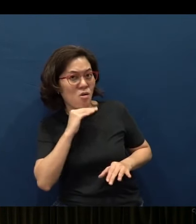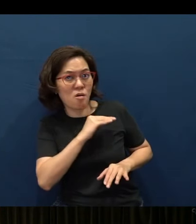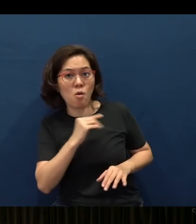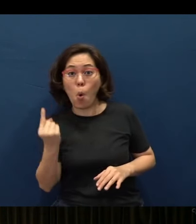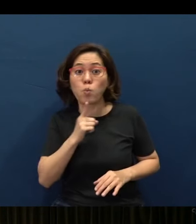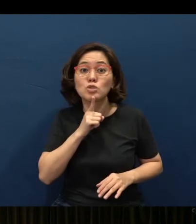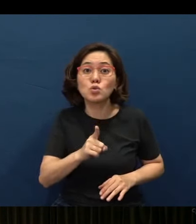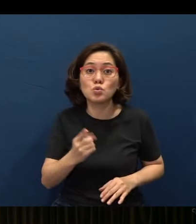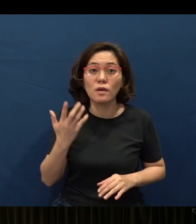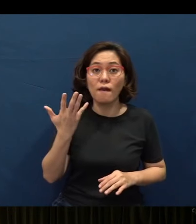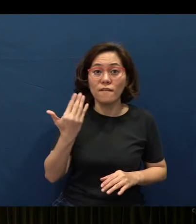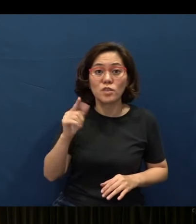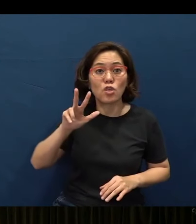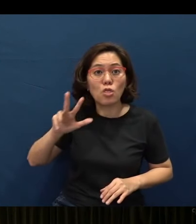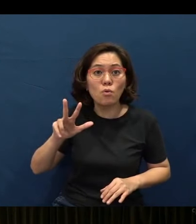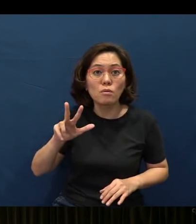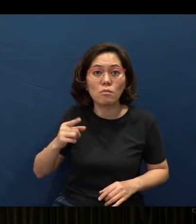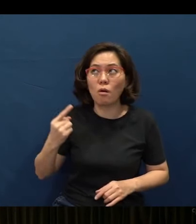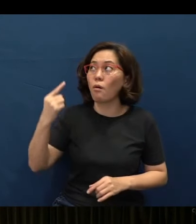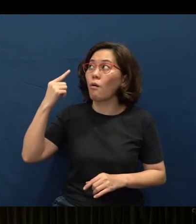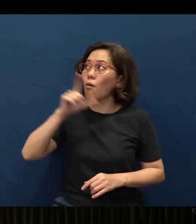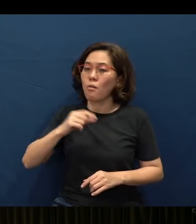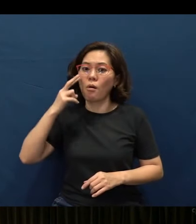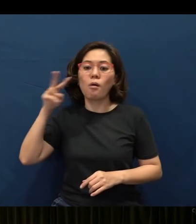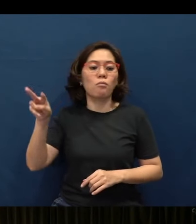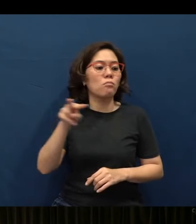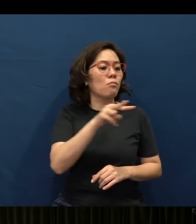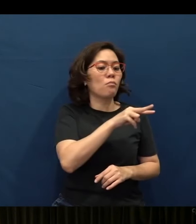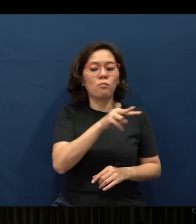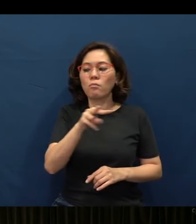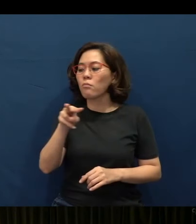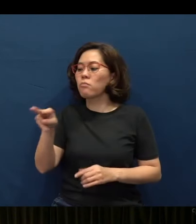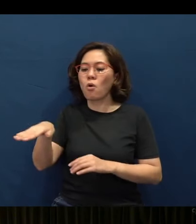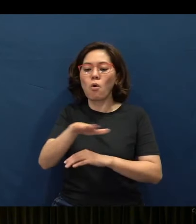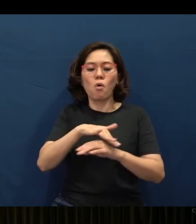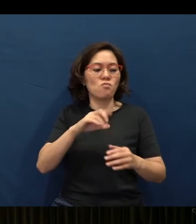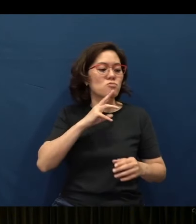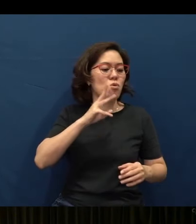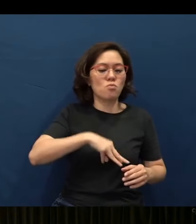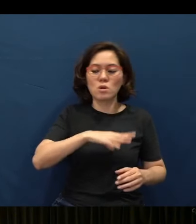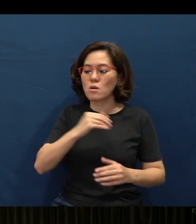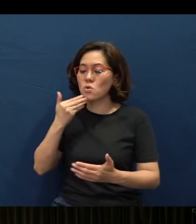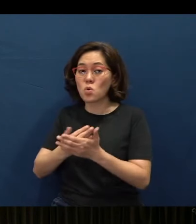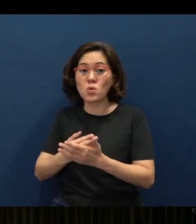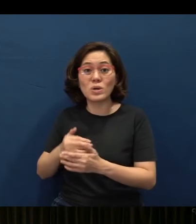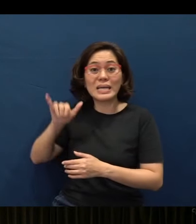Proverbs 15:3 - “The eyes of the Lord are everywhere, keeping watch on the wicked and the good.” This is also always true.